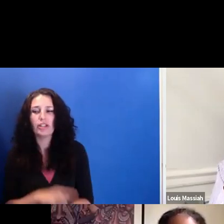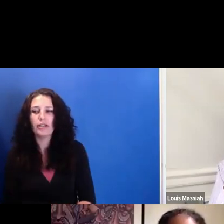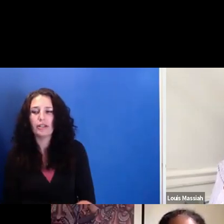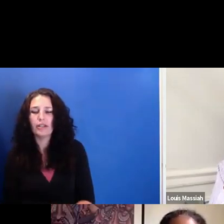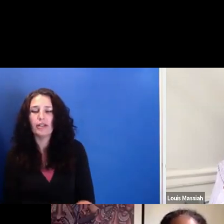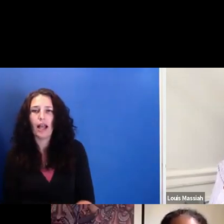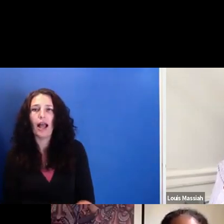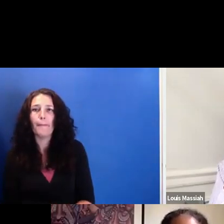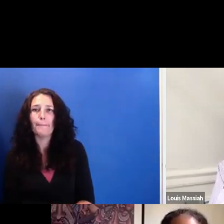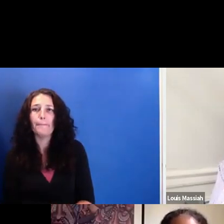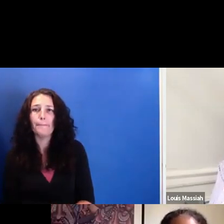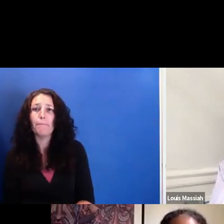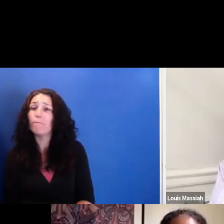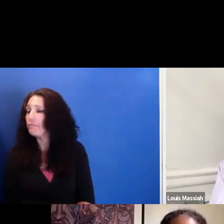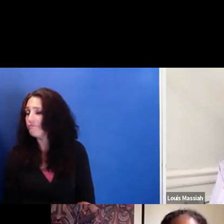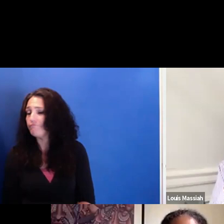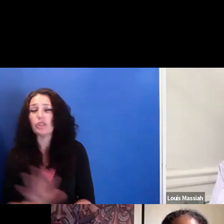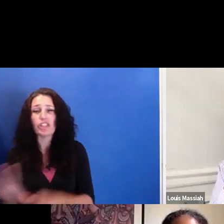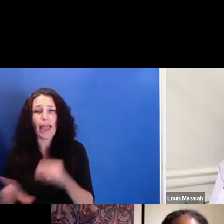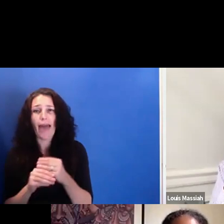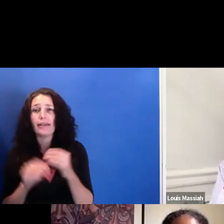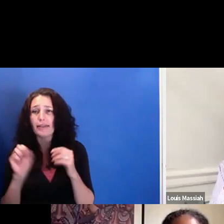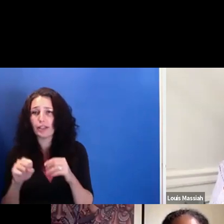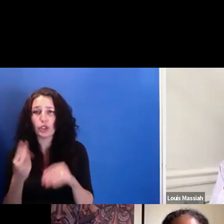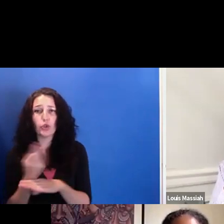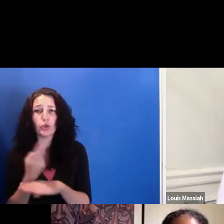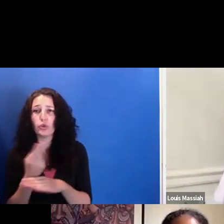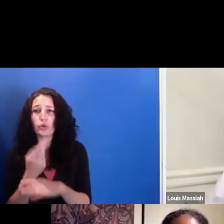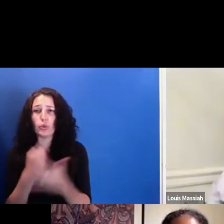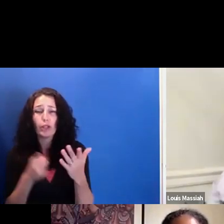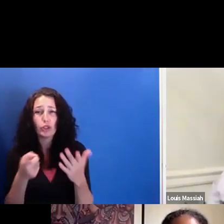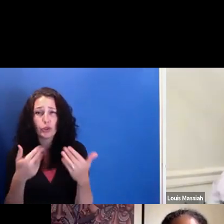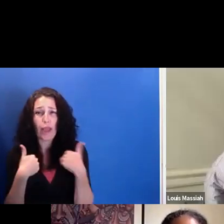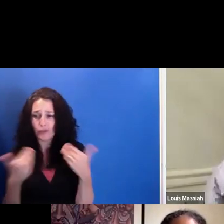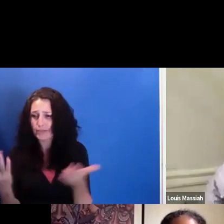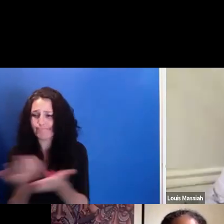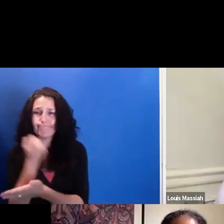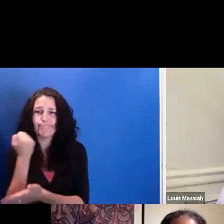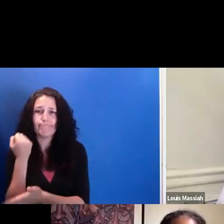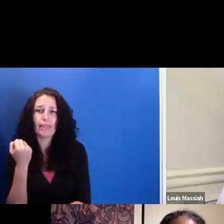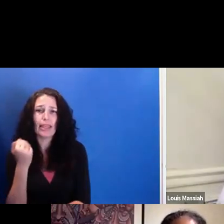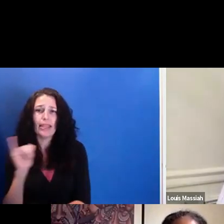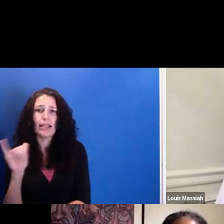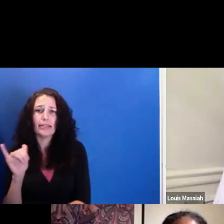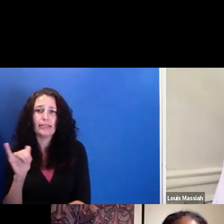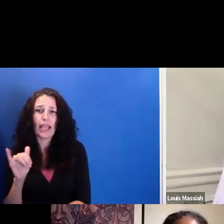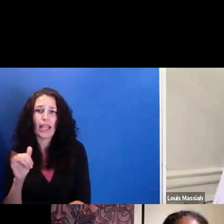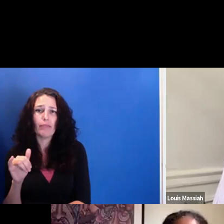Use what you have. And I think, even for me, it is-- I think-- I think it was Zeinabu as well in our conversation. She said something about sometimes the problem with